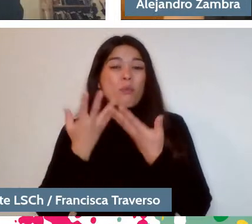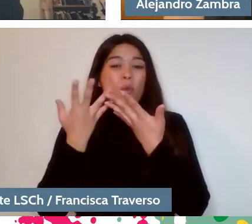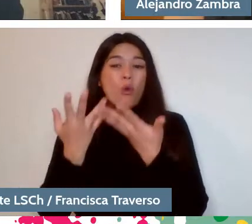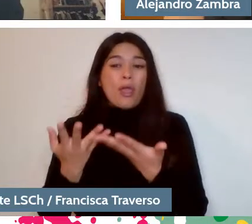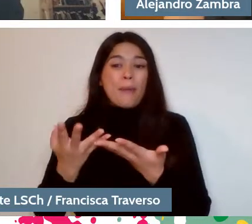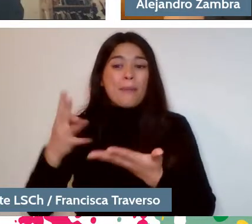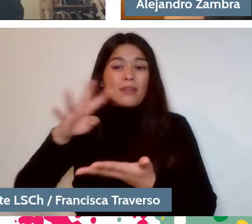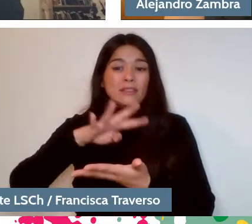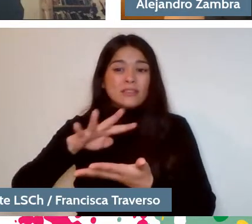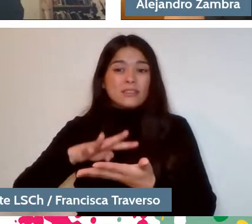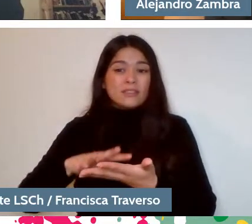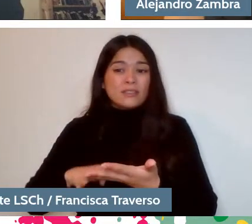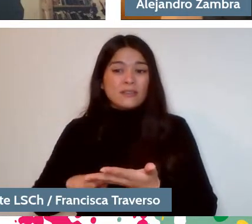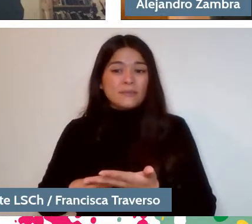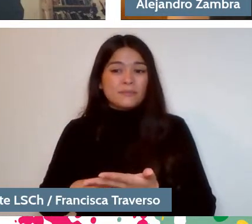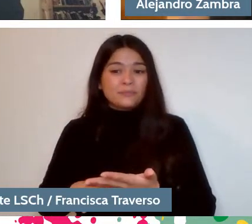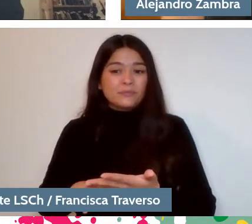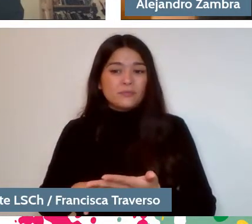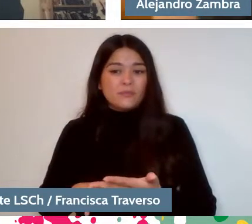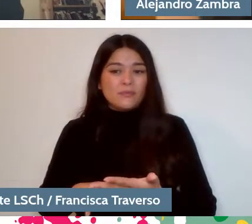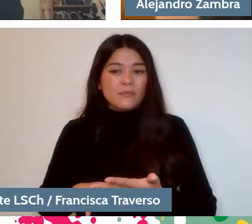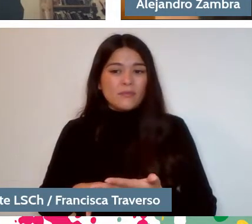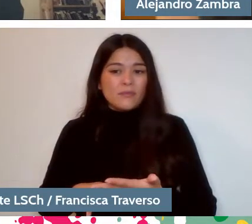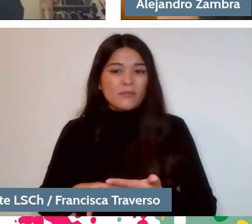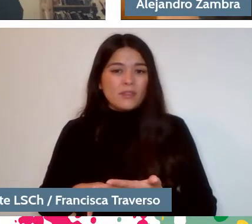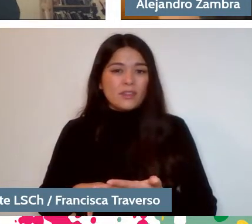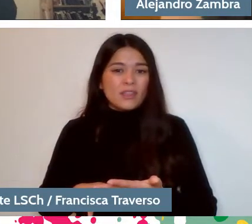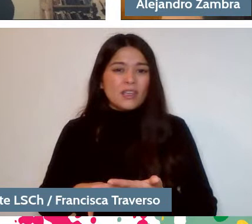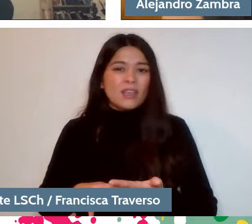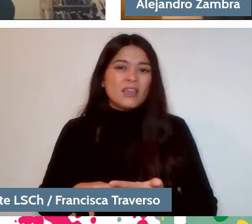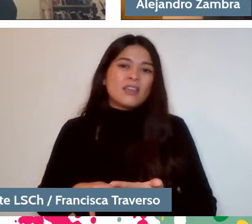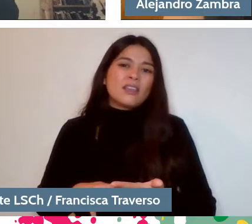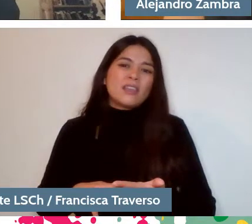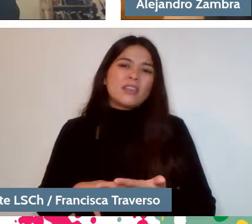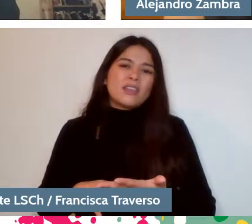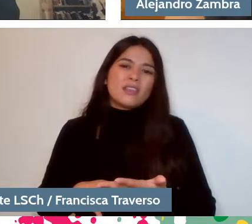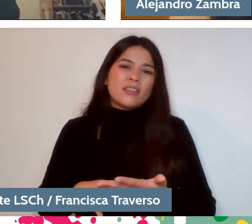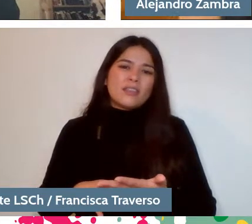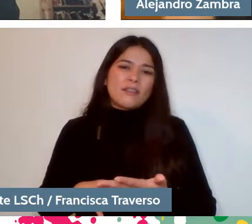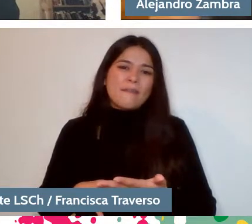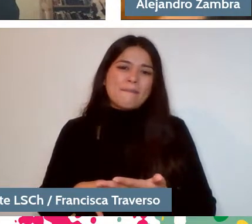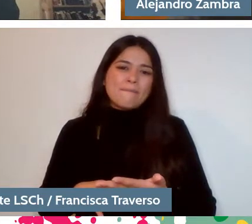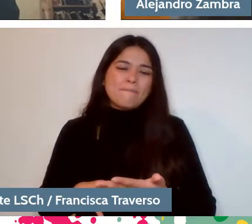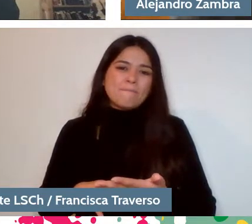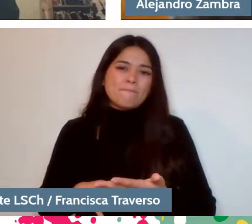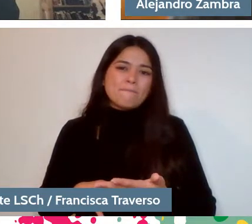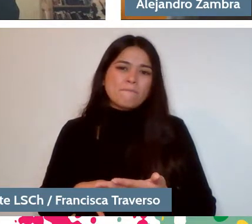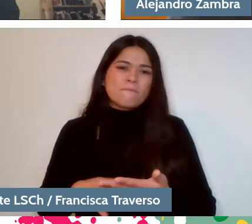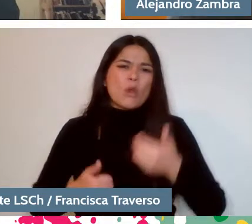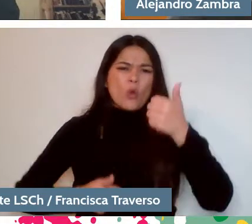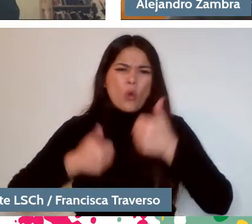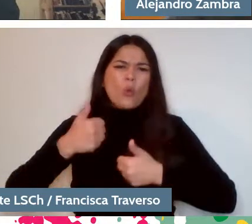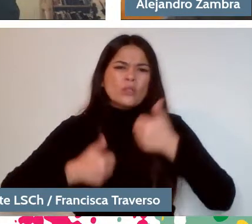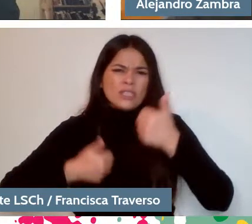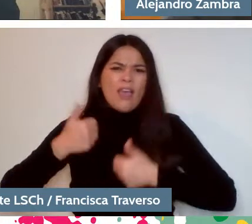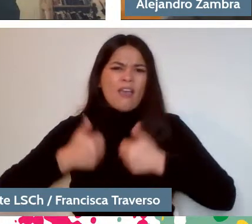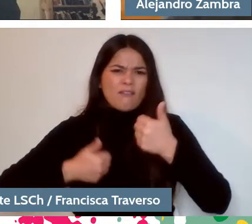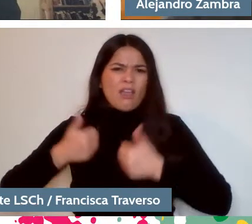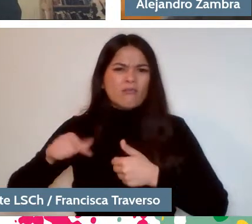and typed them, I remember, and she competed, she was good at competing.